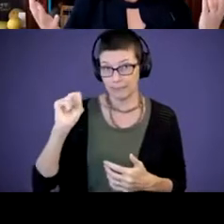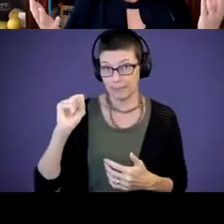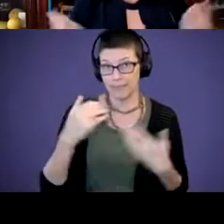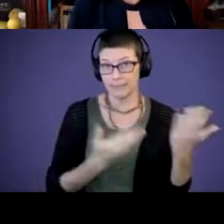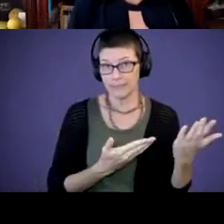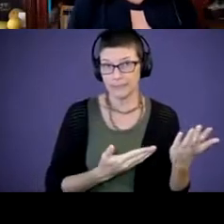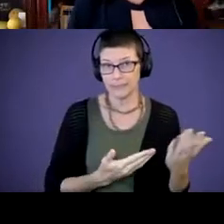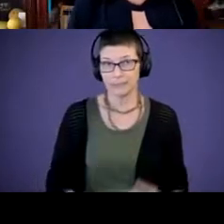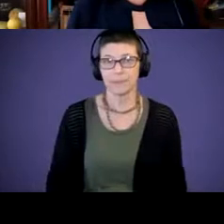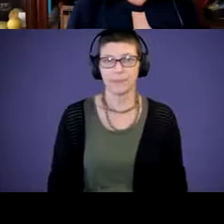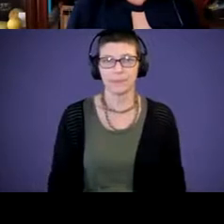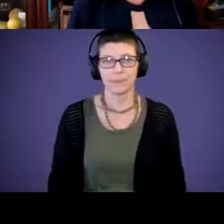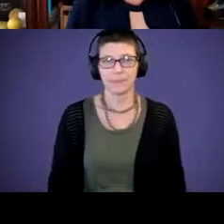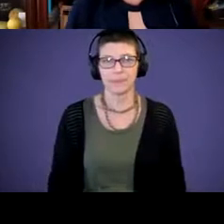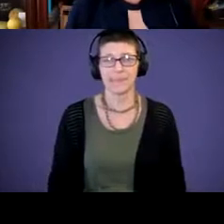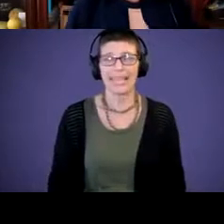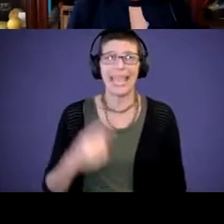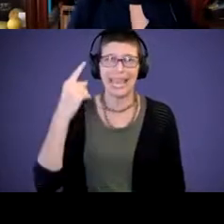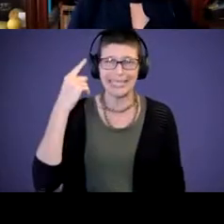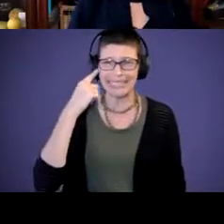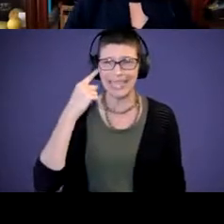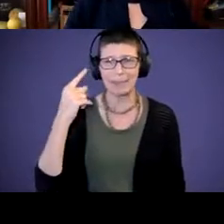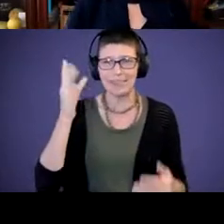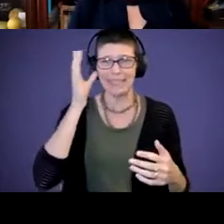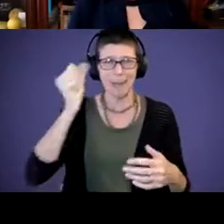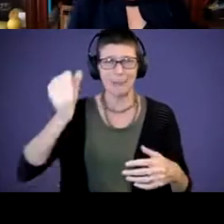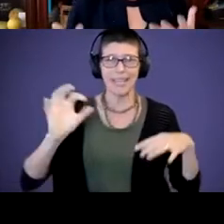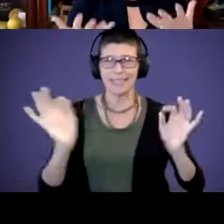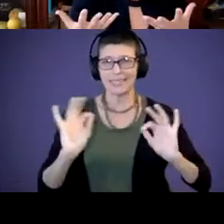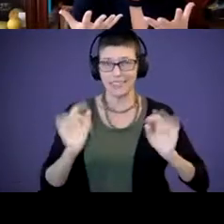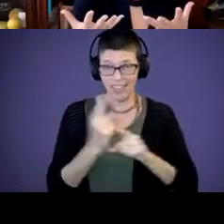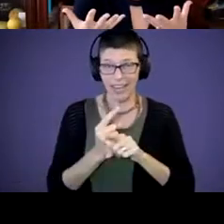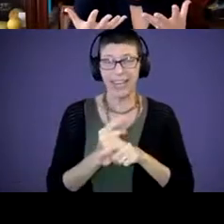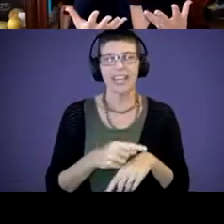It looks like a no brainer, right? Touch your child lovingly and often. It's that bonding.